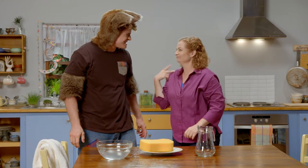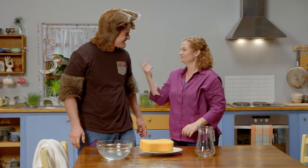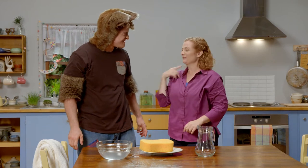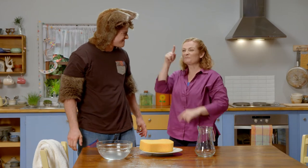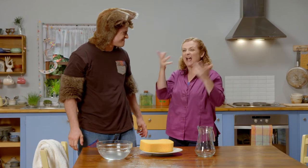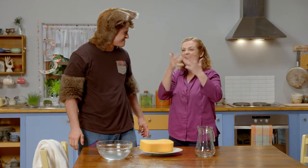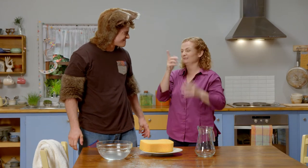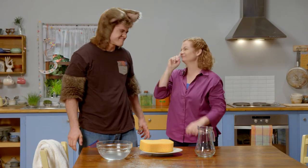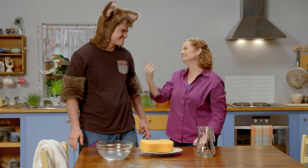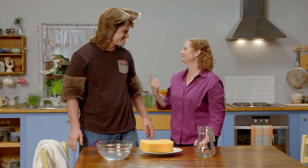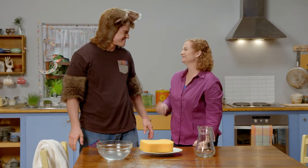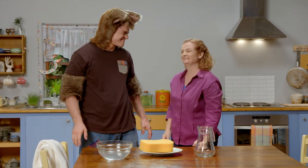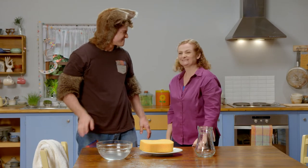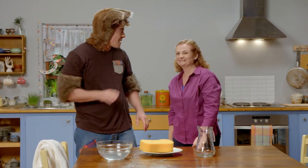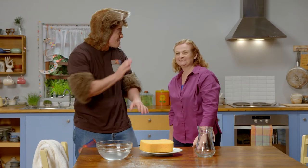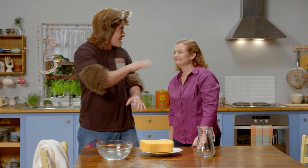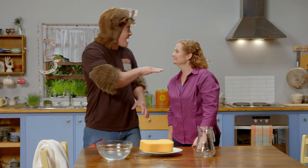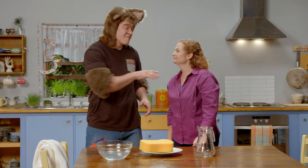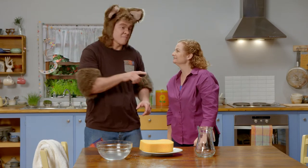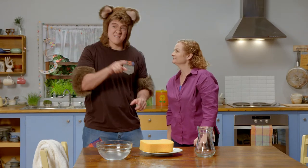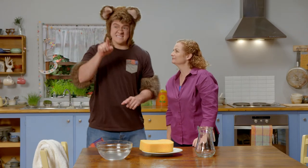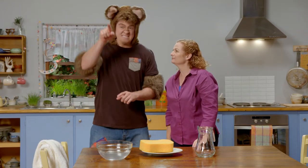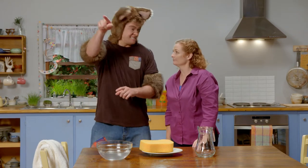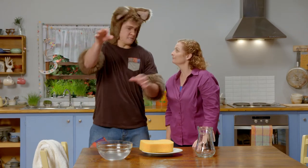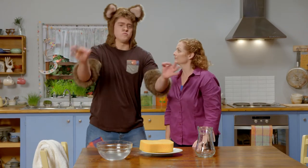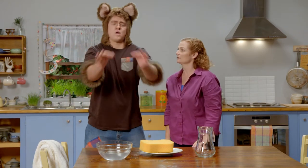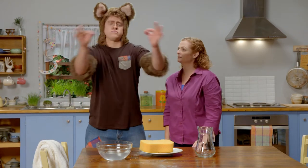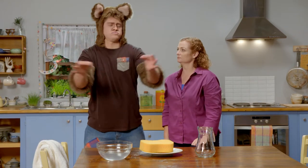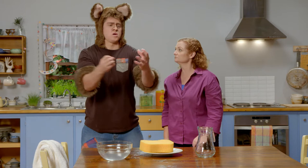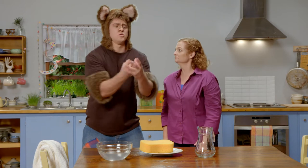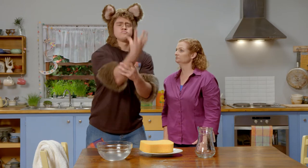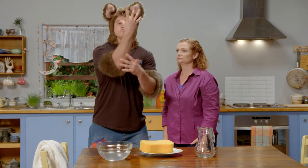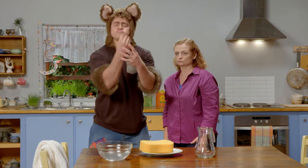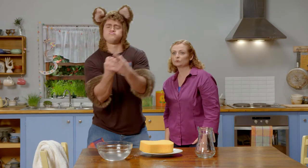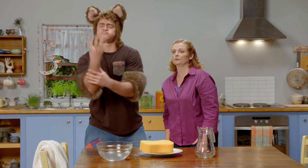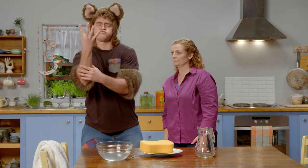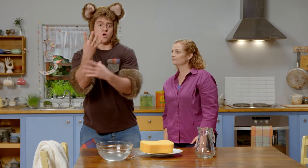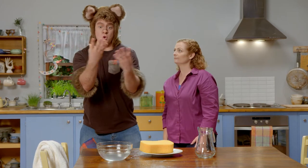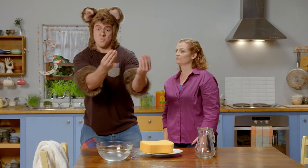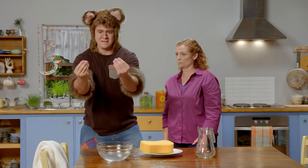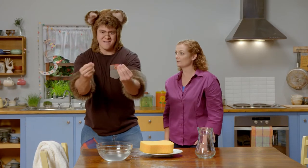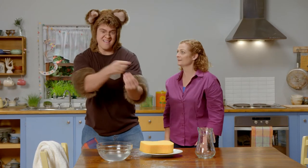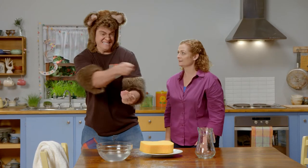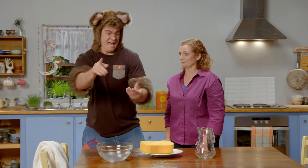I don't think we can go outside and play yet. No, but Sally all the plants in the garden will be wet